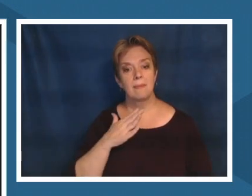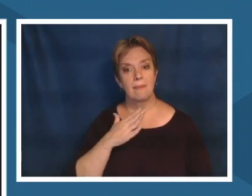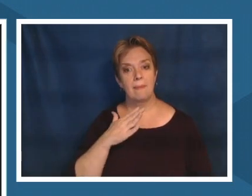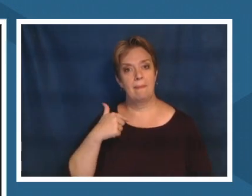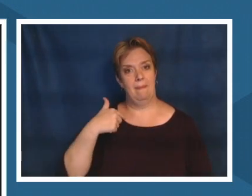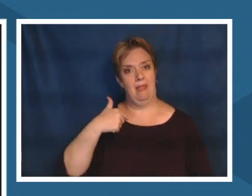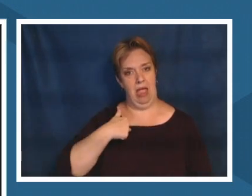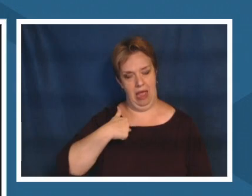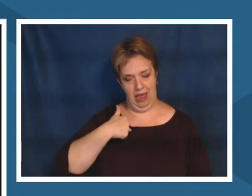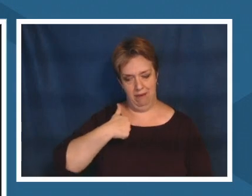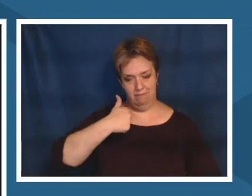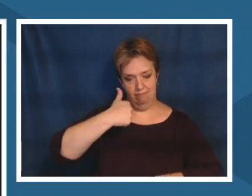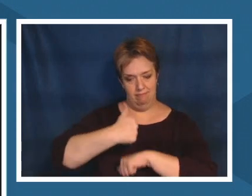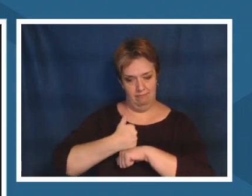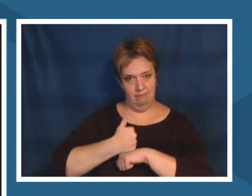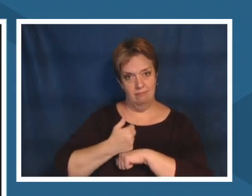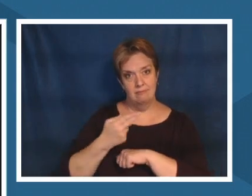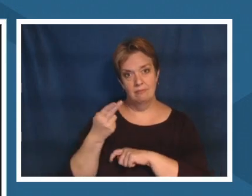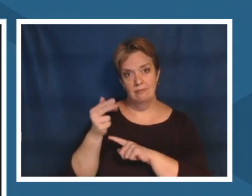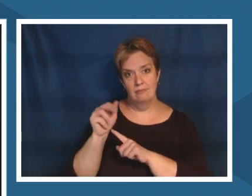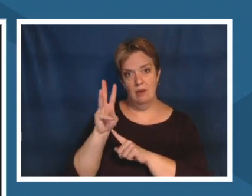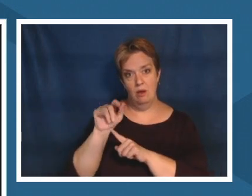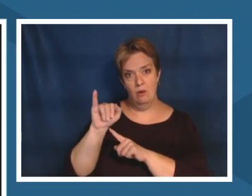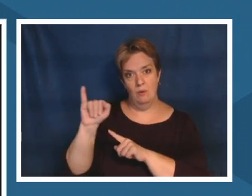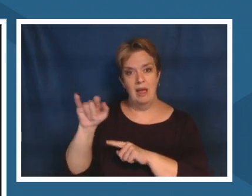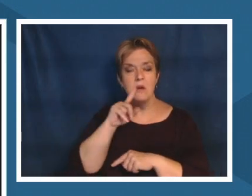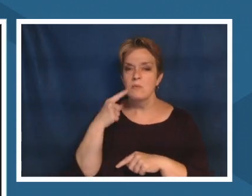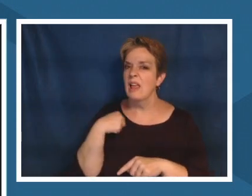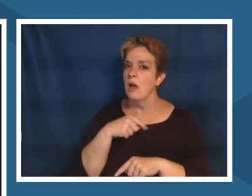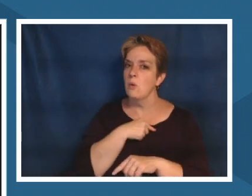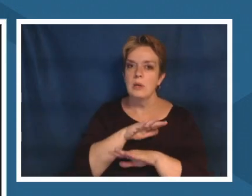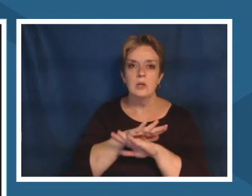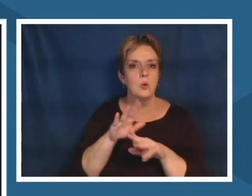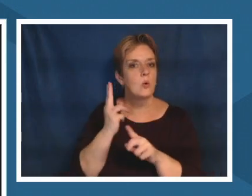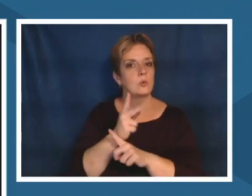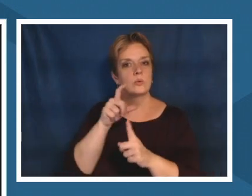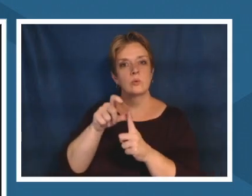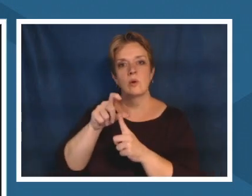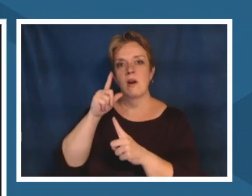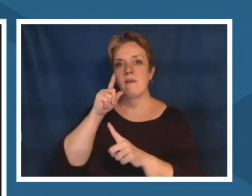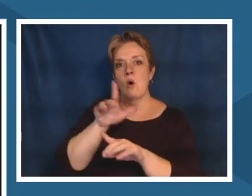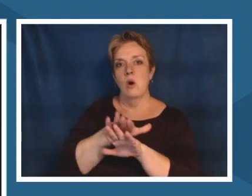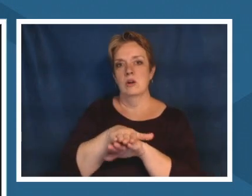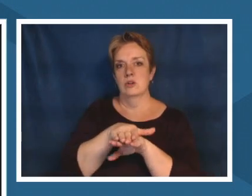we don't use the terminology of turtle island very often